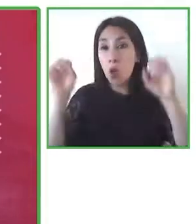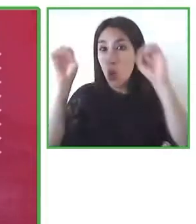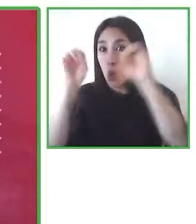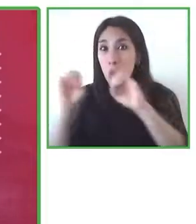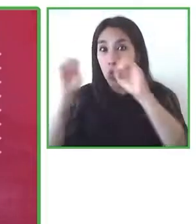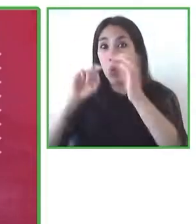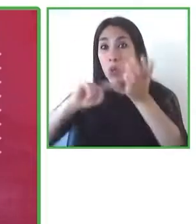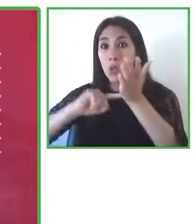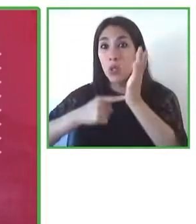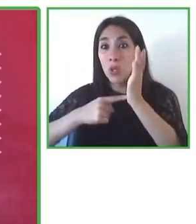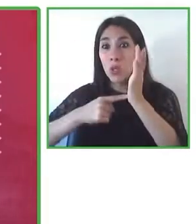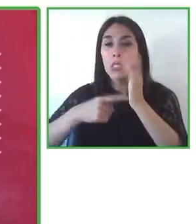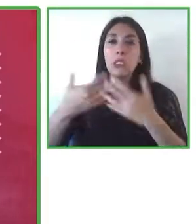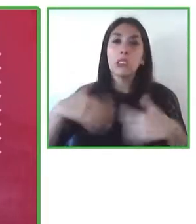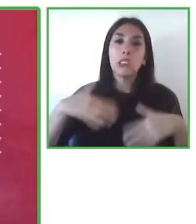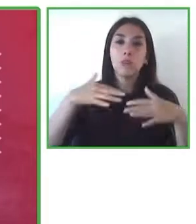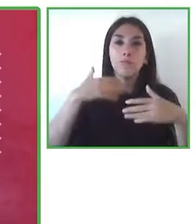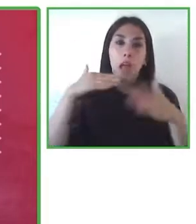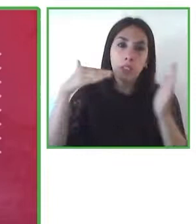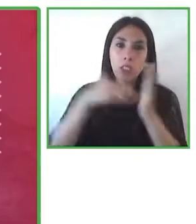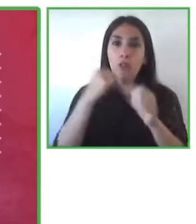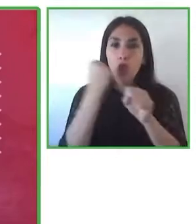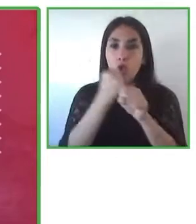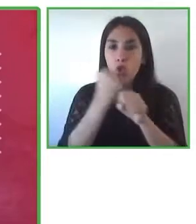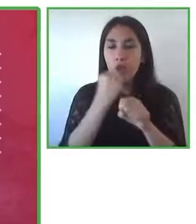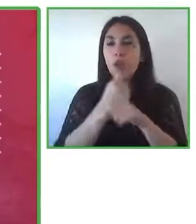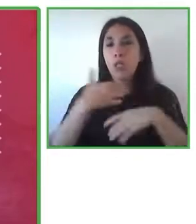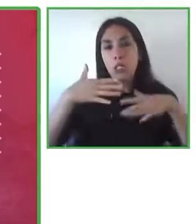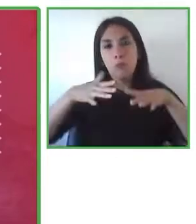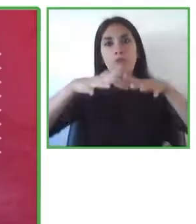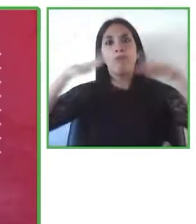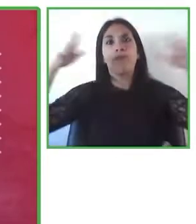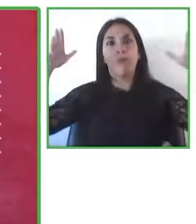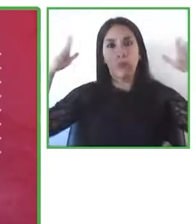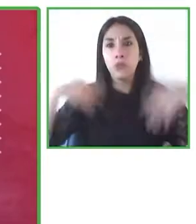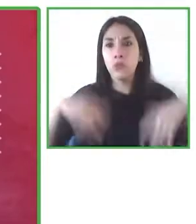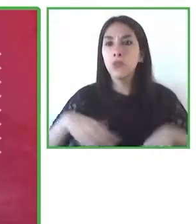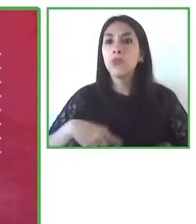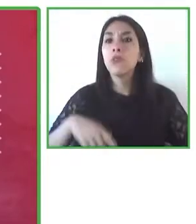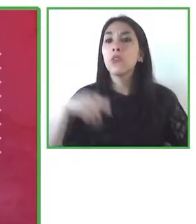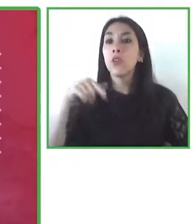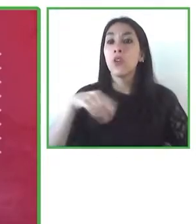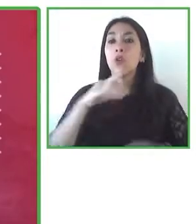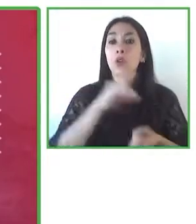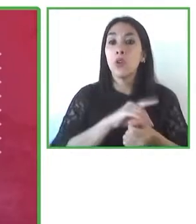and we still haven't really addressed that digital abyss that we find many people with